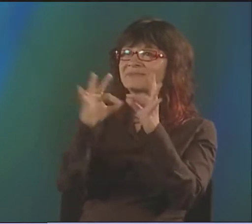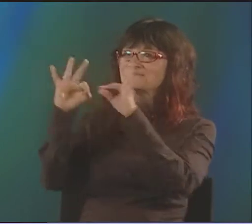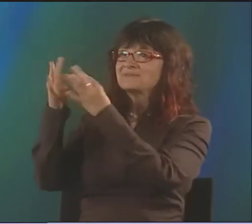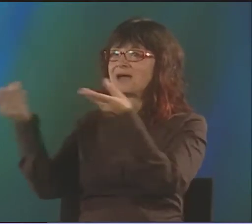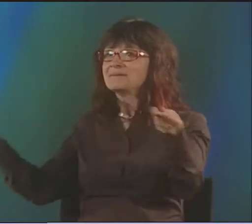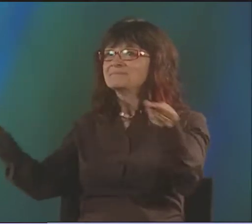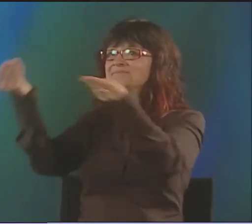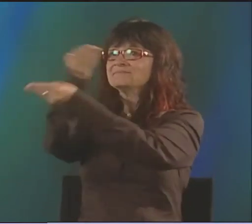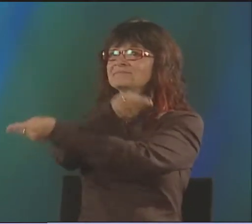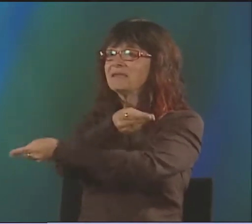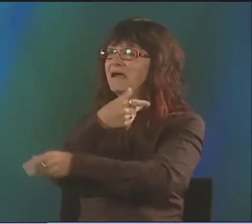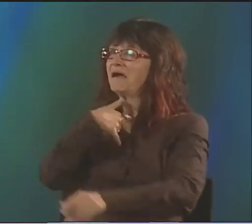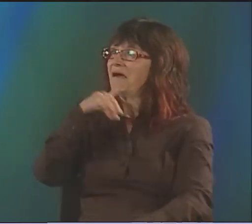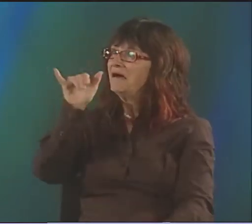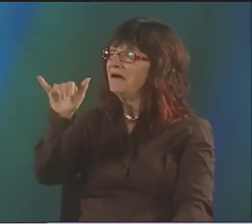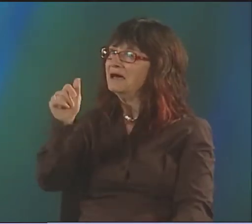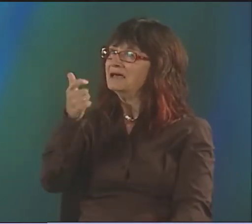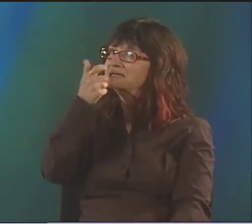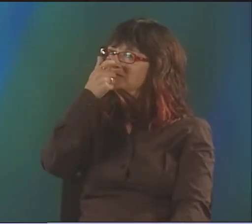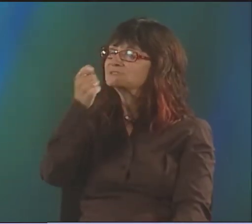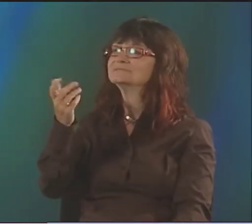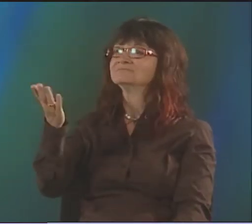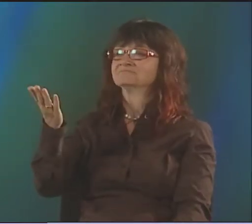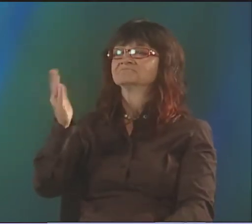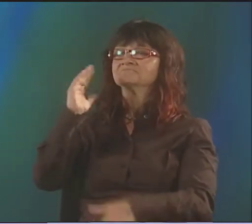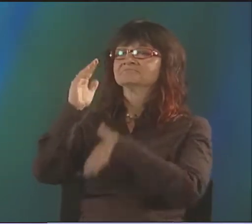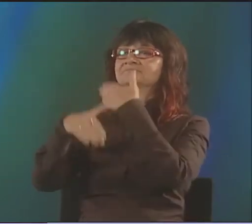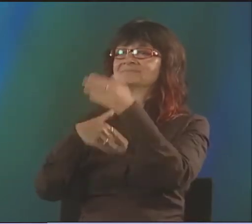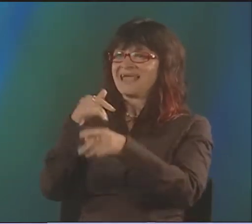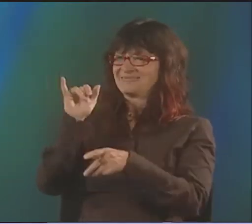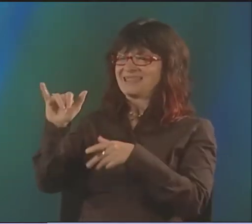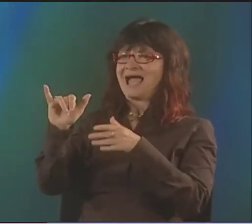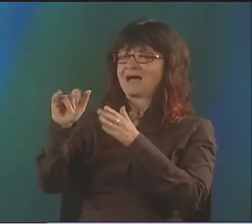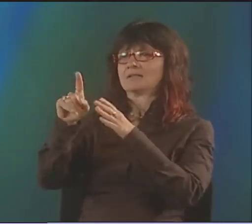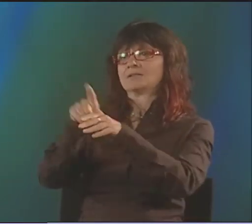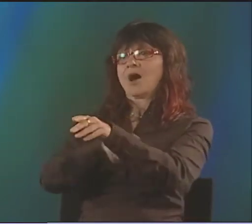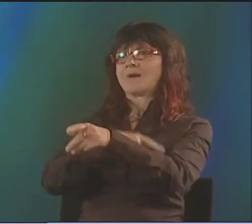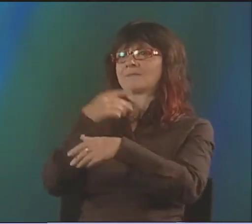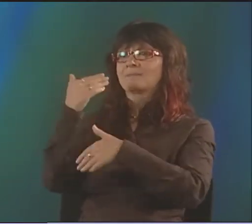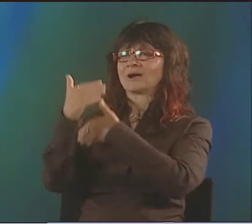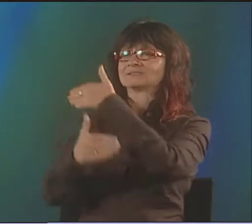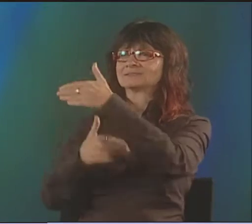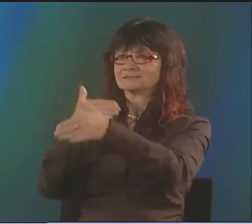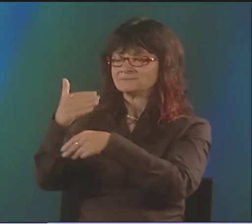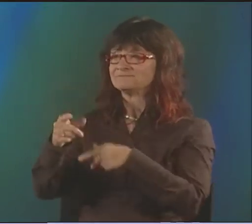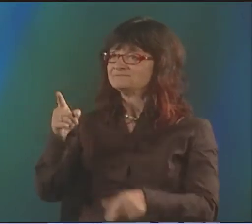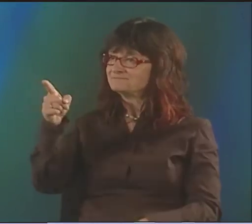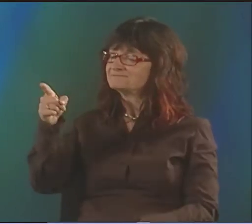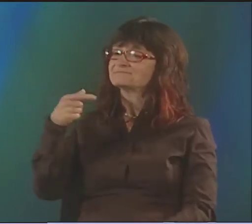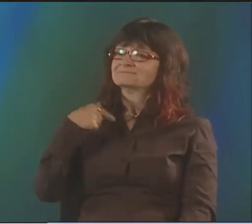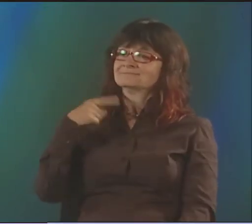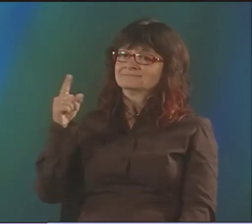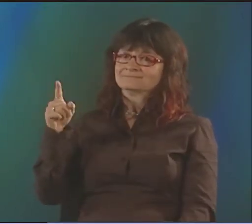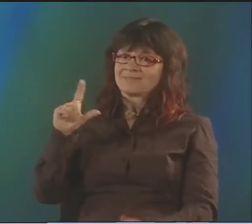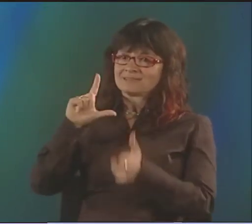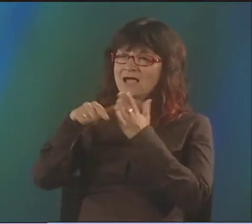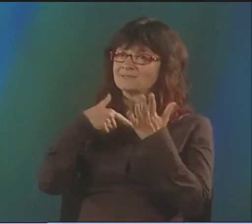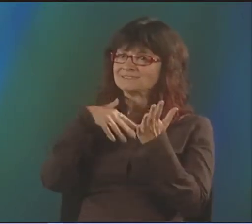AND IT WAS SHOWING, YOU KNOW, THE CATHOLIC AND THE PROTESTANTS' DIFFICULTIES, THE TIME OF TROUBLES. AND, ANYWAY, IN THIS SHOW, THEY WERE SHOWING A FAMILY